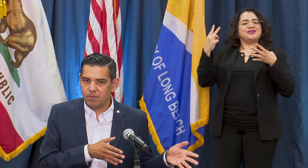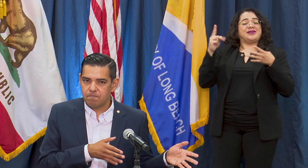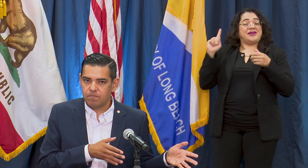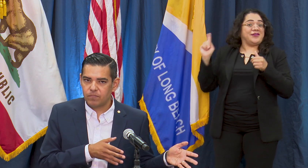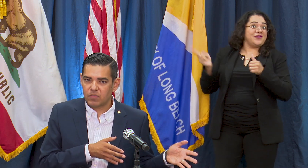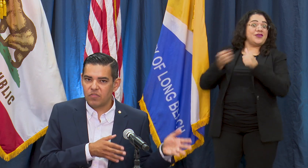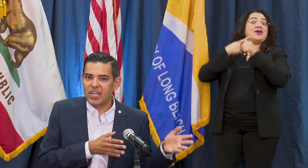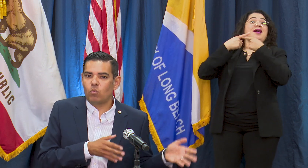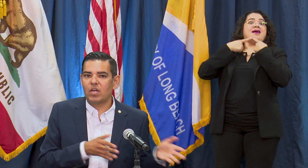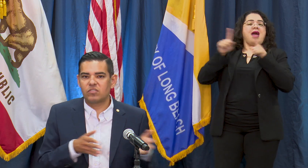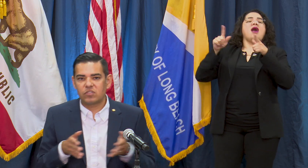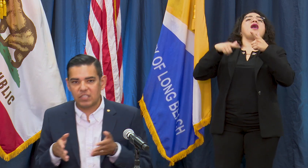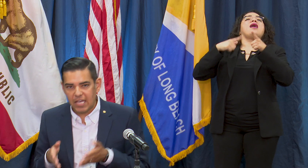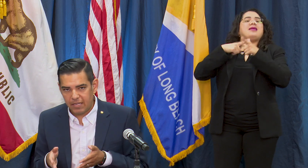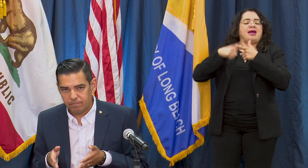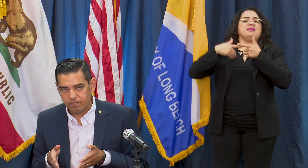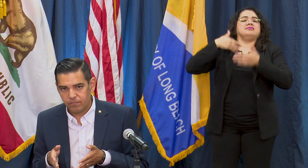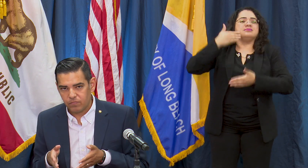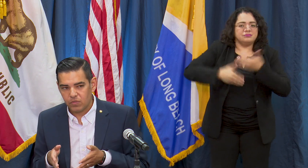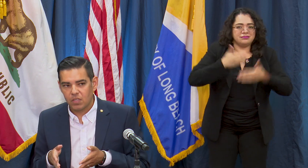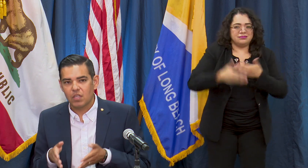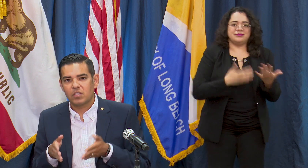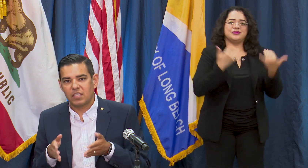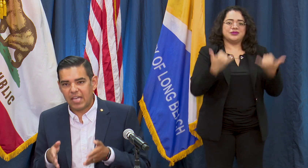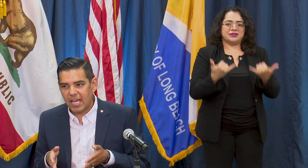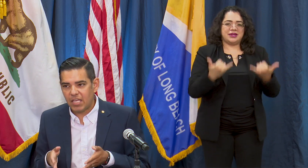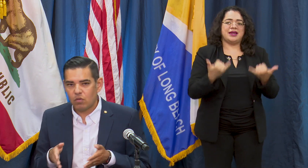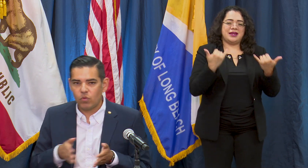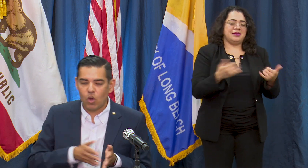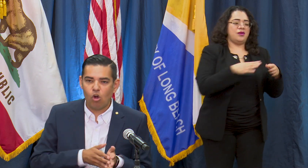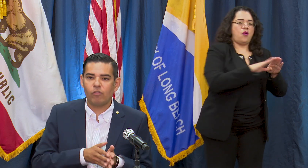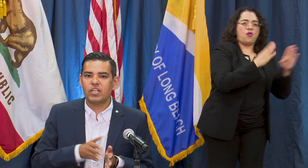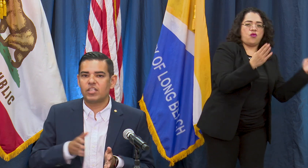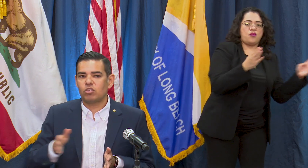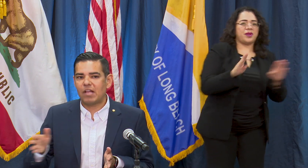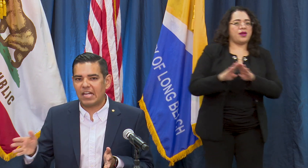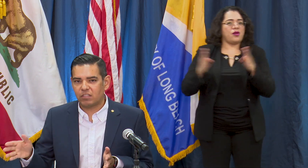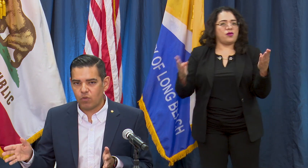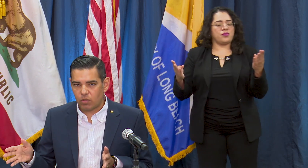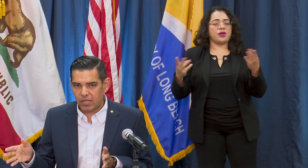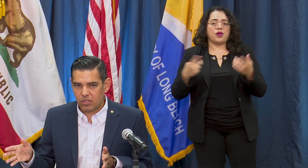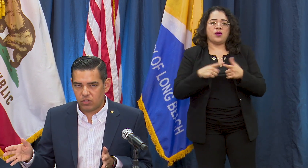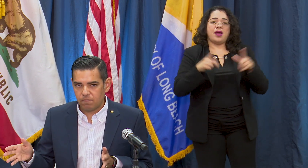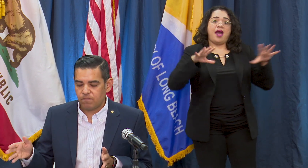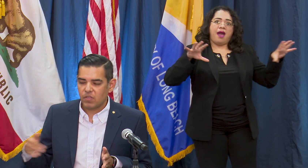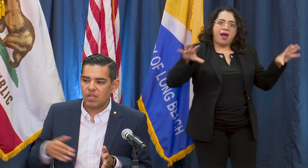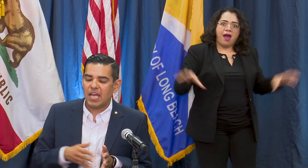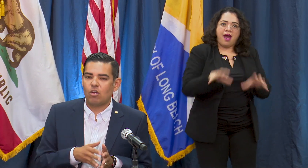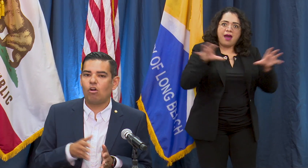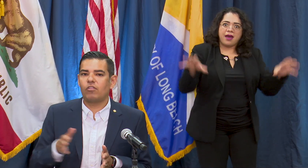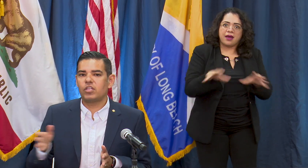than it was today. Today with all the additional active recreation and all the